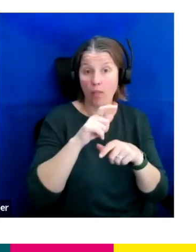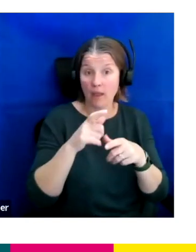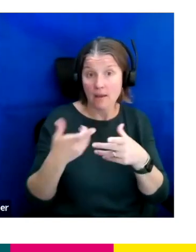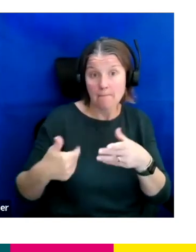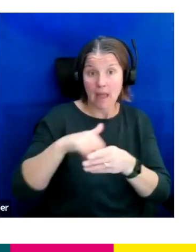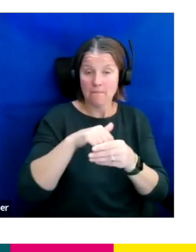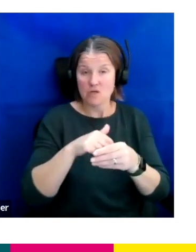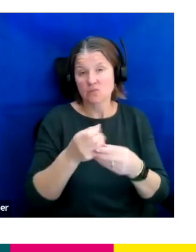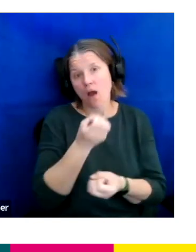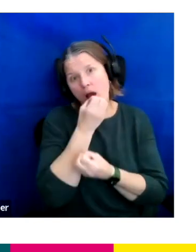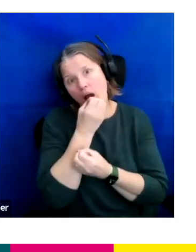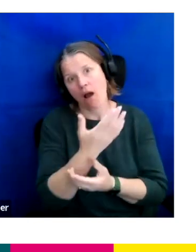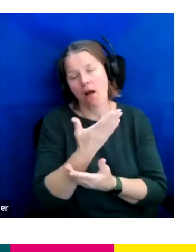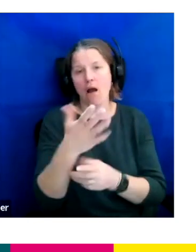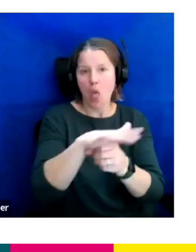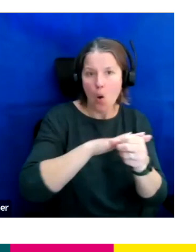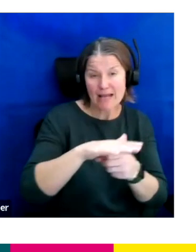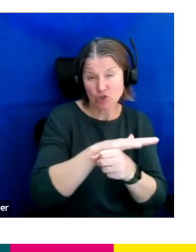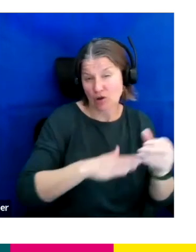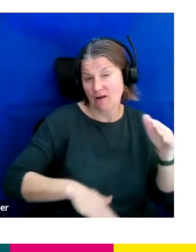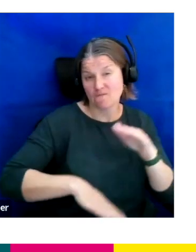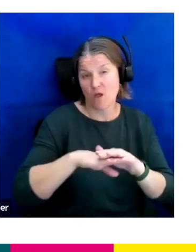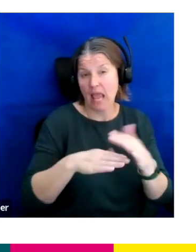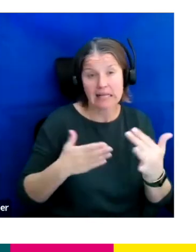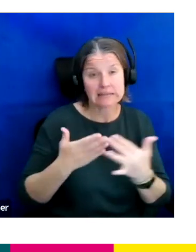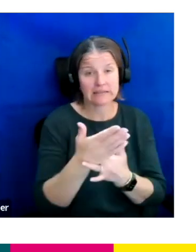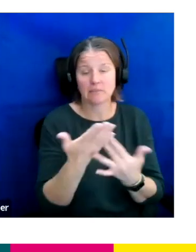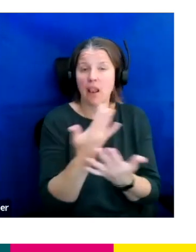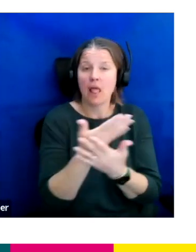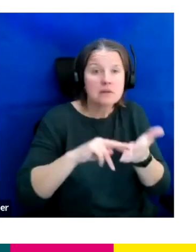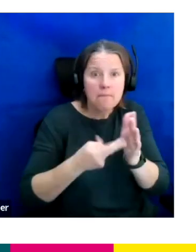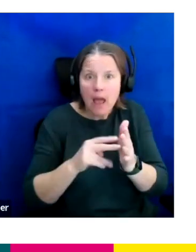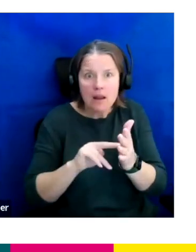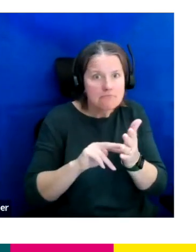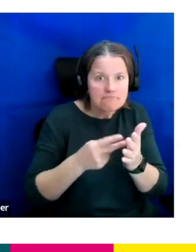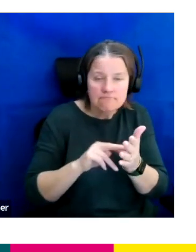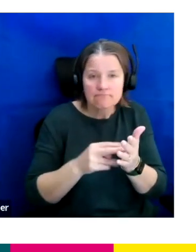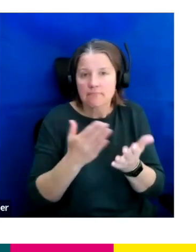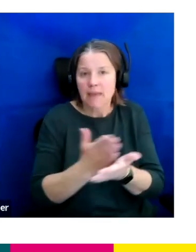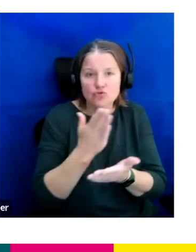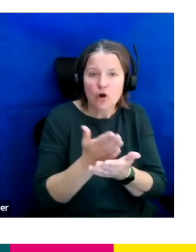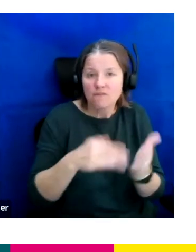offsite that was fully accessible. Lots of planning went into accessibility for everyone to get together.